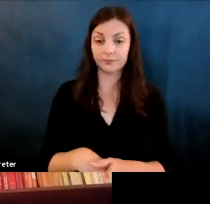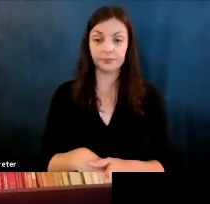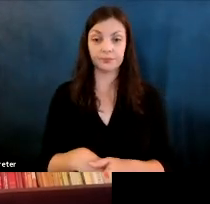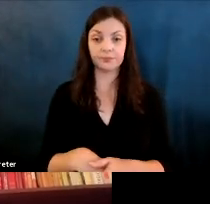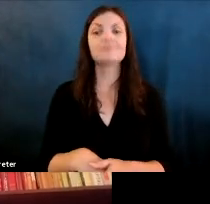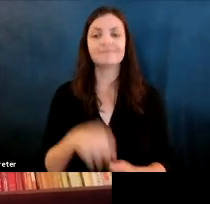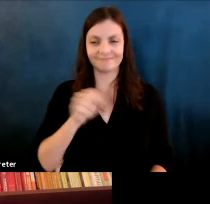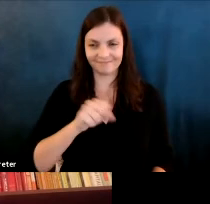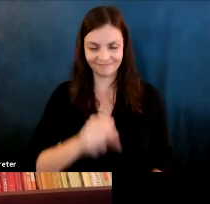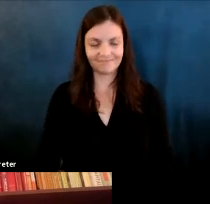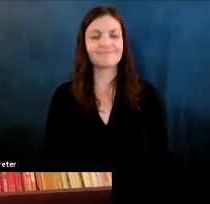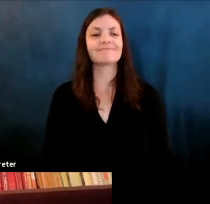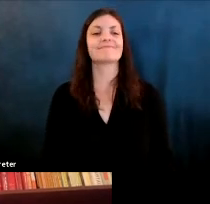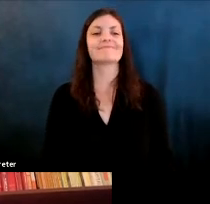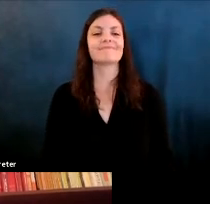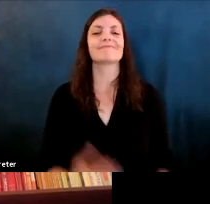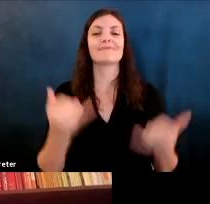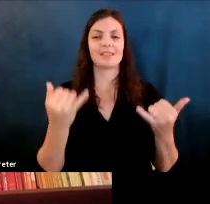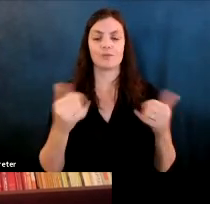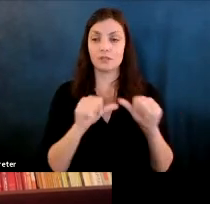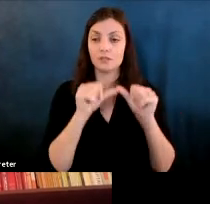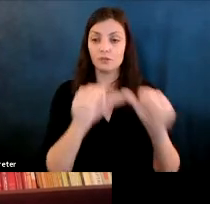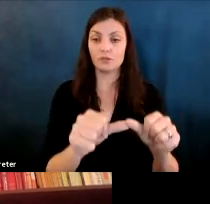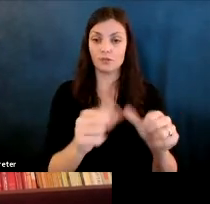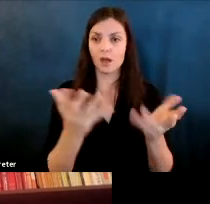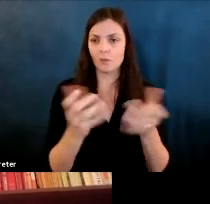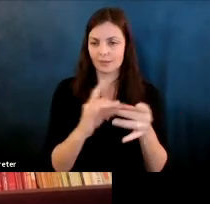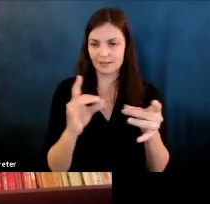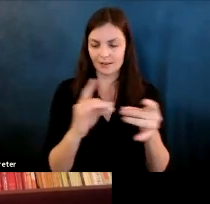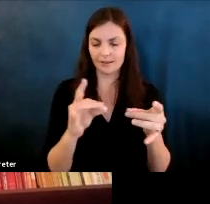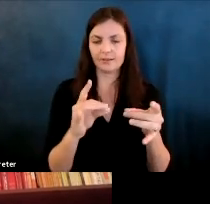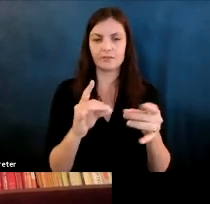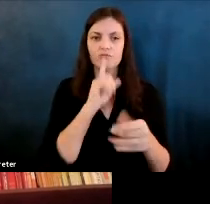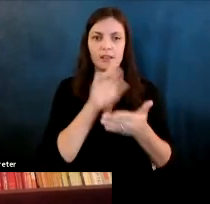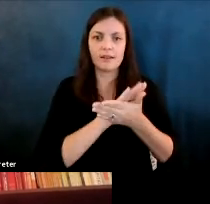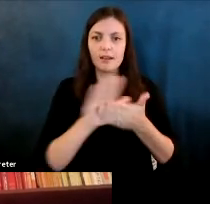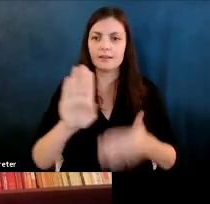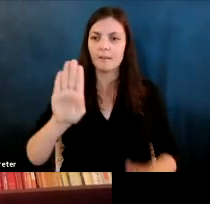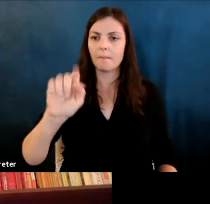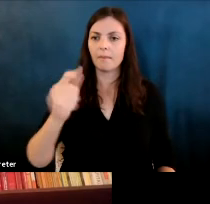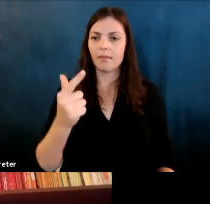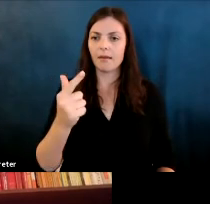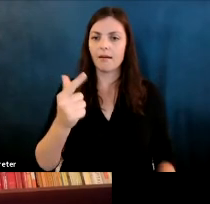Martin Wattenberg: Absolutely so let's continue, one thing I want to say is that there's a. Martin Wattenberg: really nice blog article by slava polonsky.